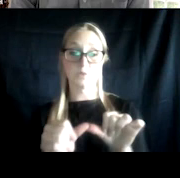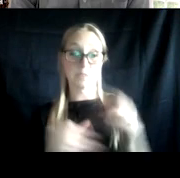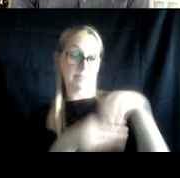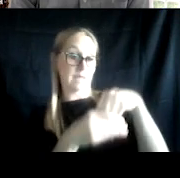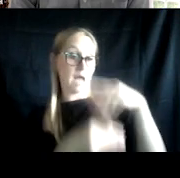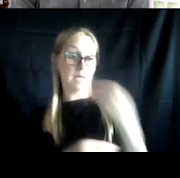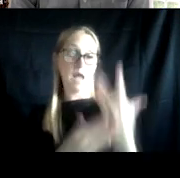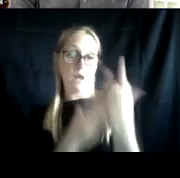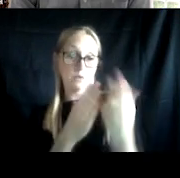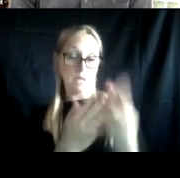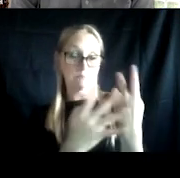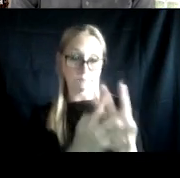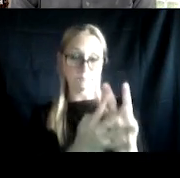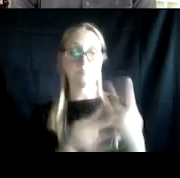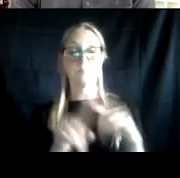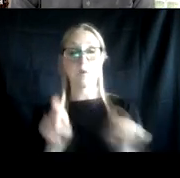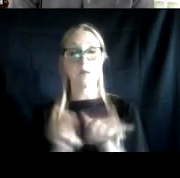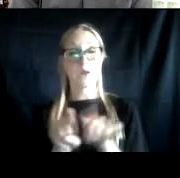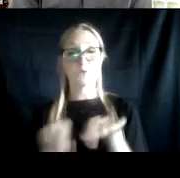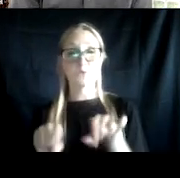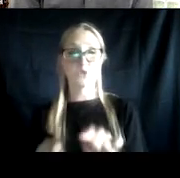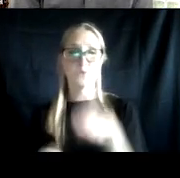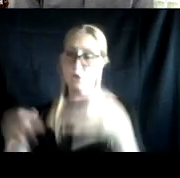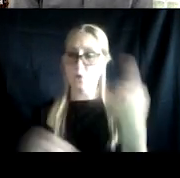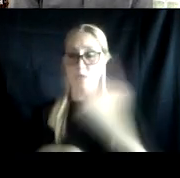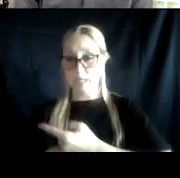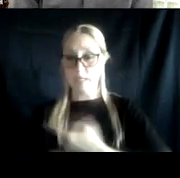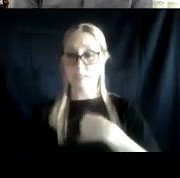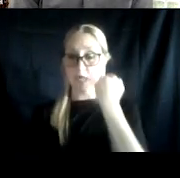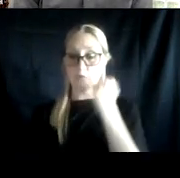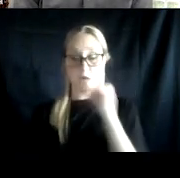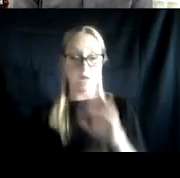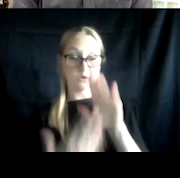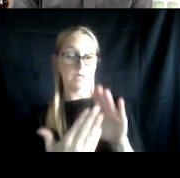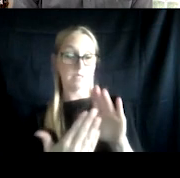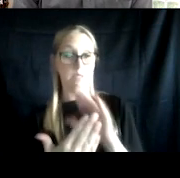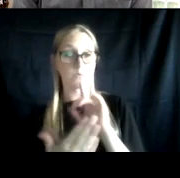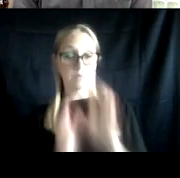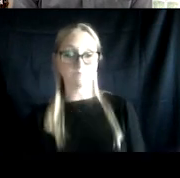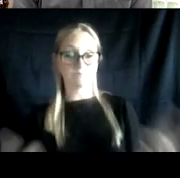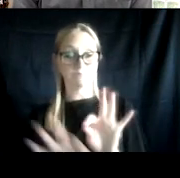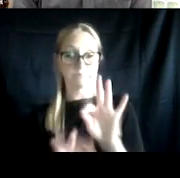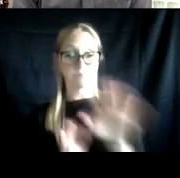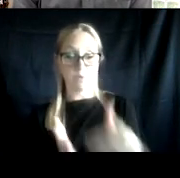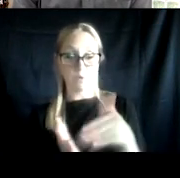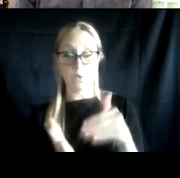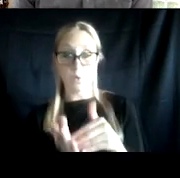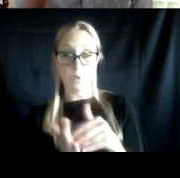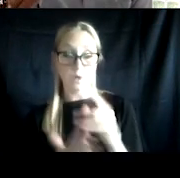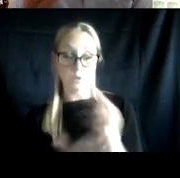within the criminal justice system like court dates. So if we're not addressing the court treatment needs of veterans who are going through a system and not understanding how their involvement